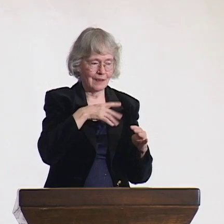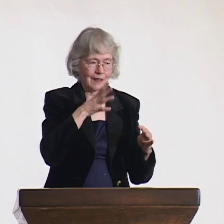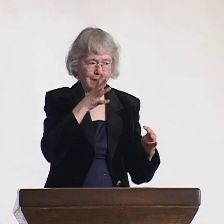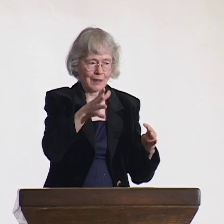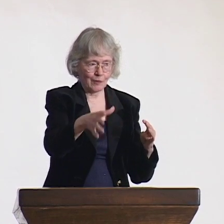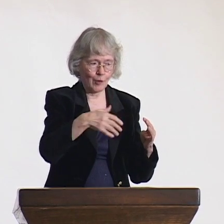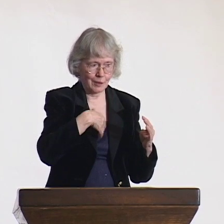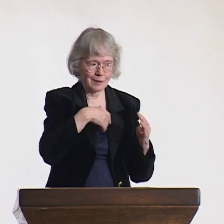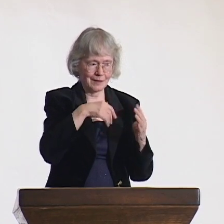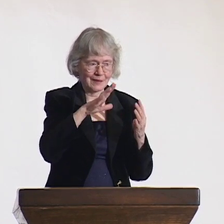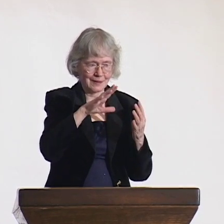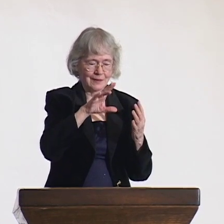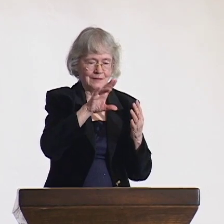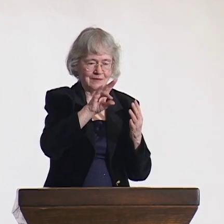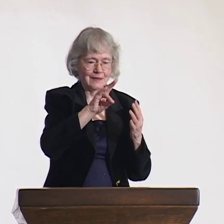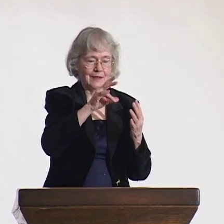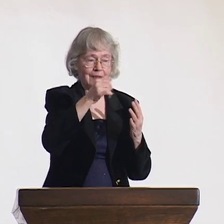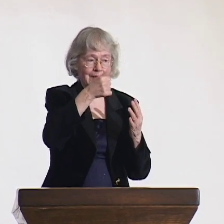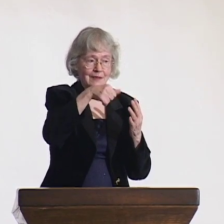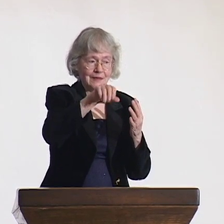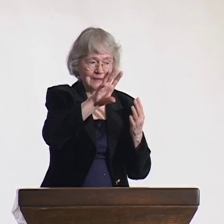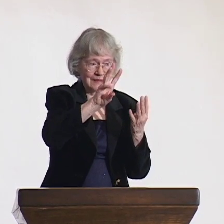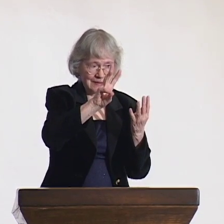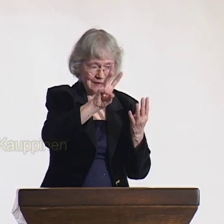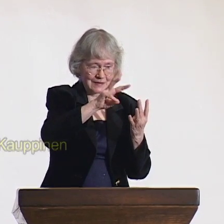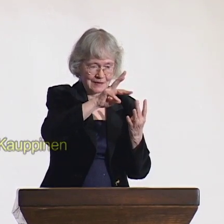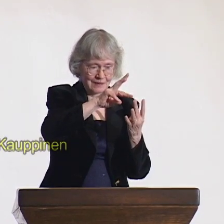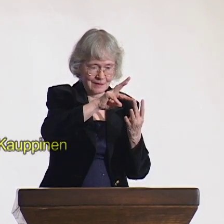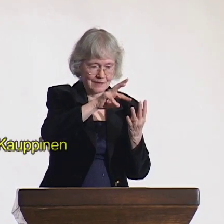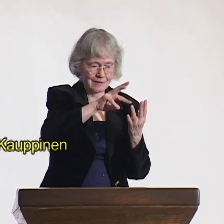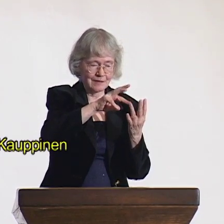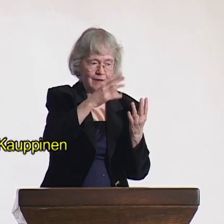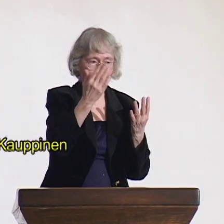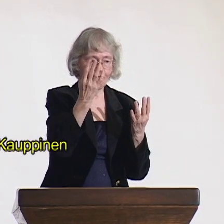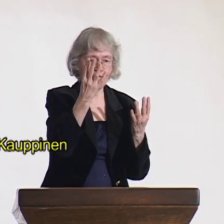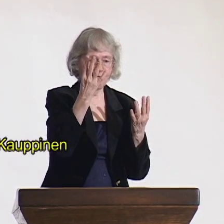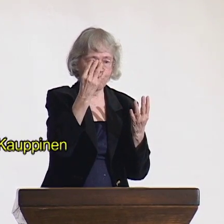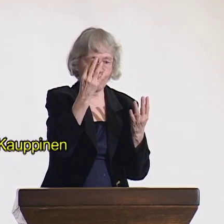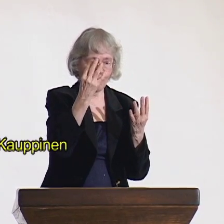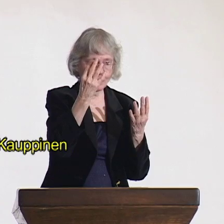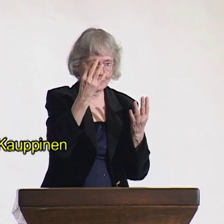I am a grandmother. I have four children-- three girls and one boy,